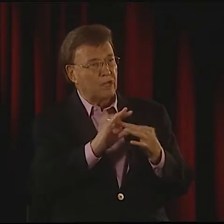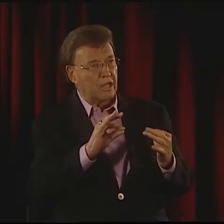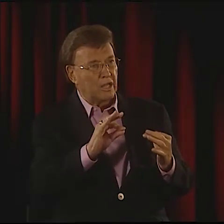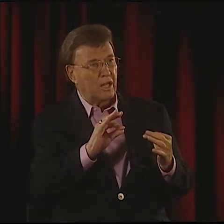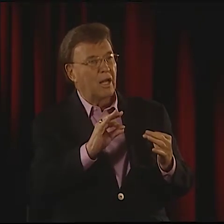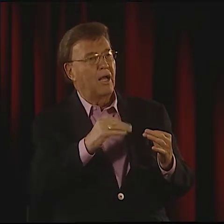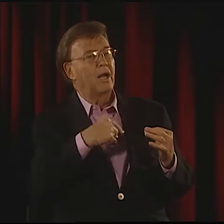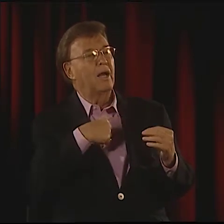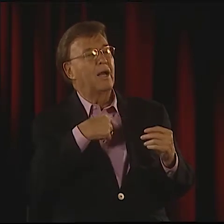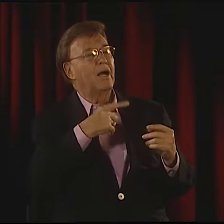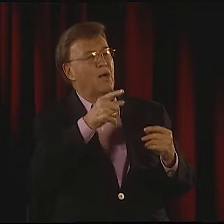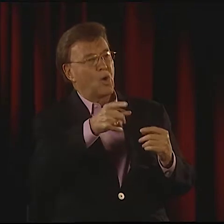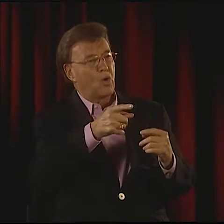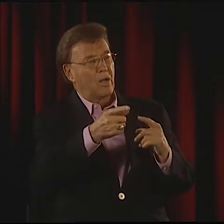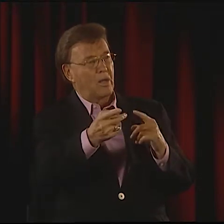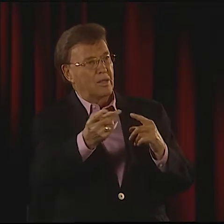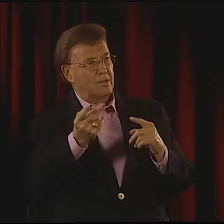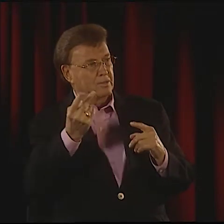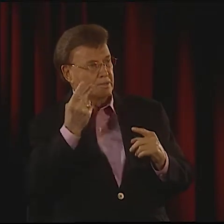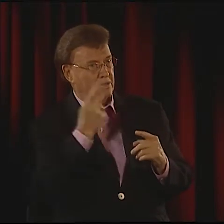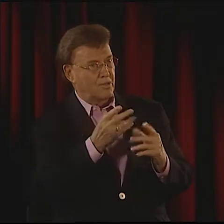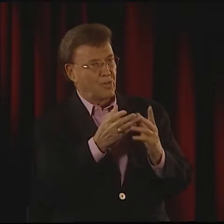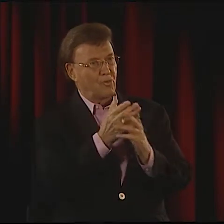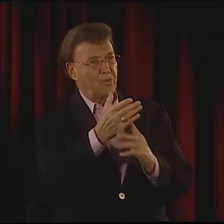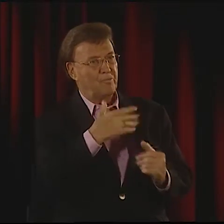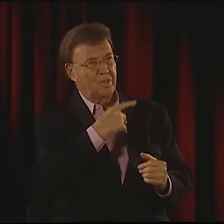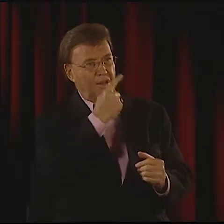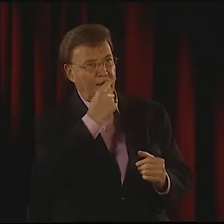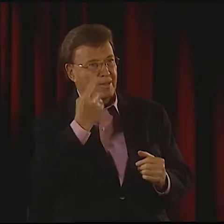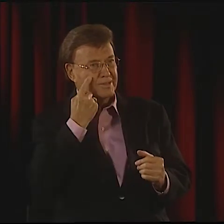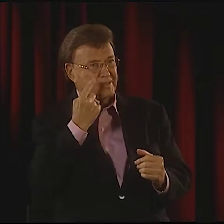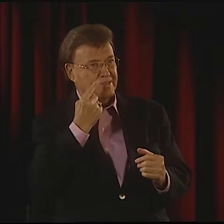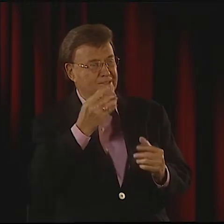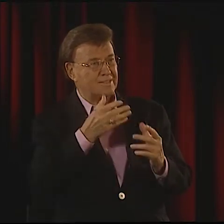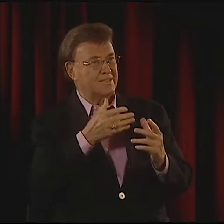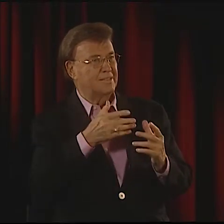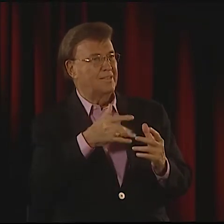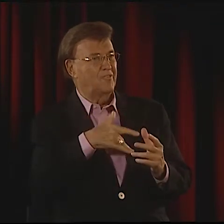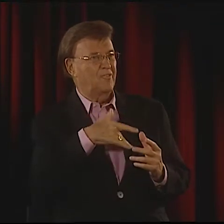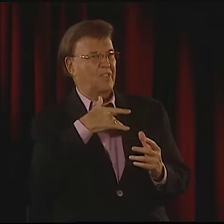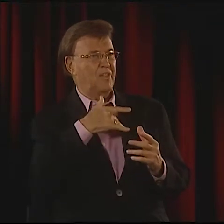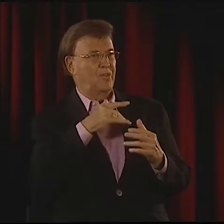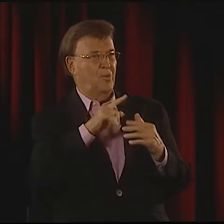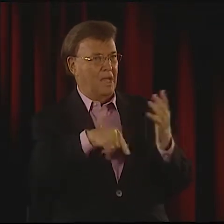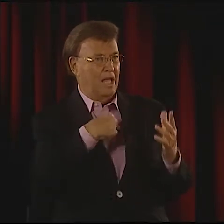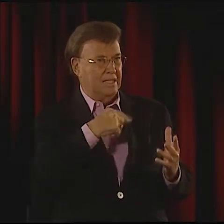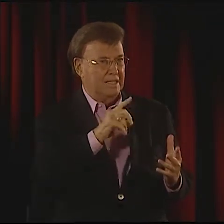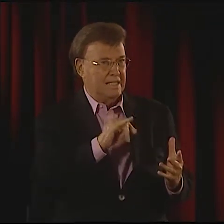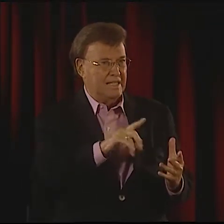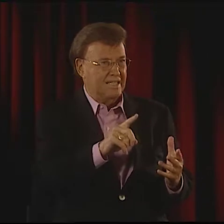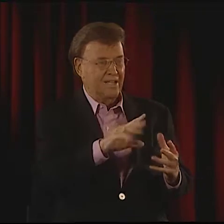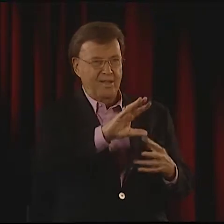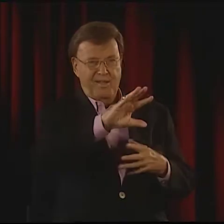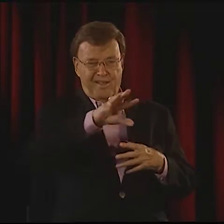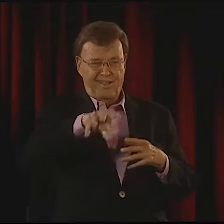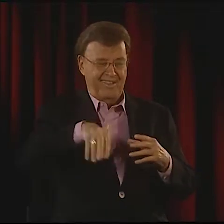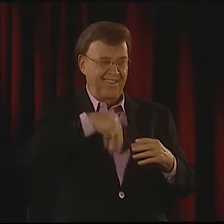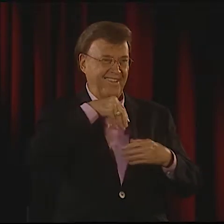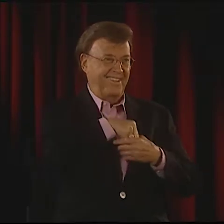SO THEY CAN READ IT AND FEEL IMMEDIATELY DRAWN IN. THEY DON'T HAVE TO REVERSE ANYTHING. I WANT THEN TO SEE THINGS THROUGH MY EYES